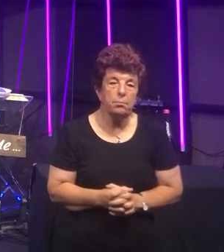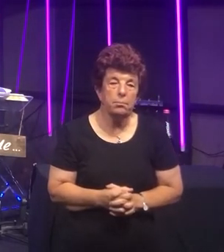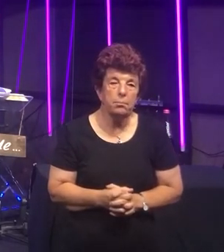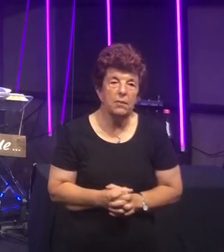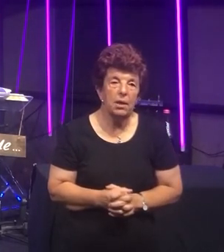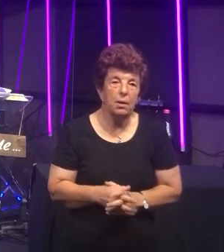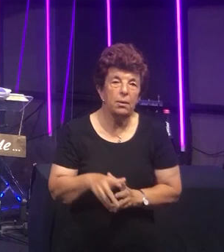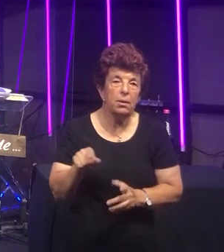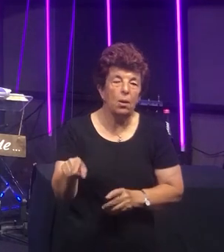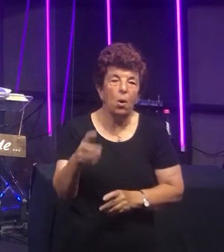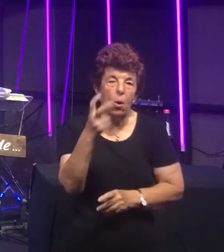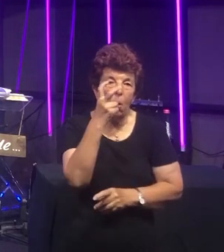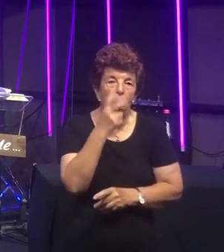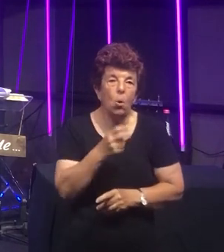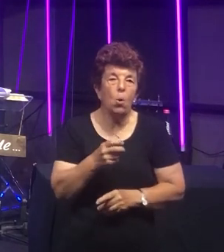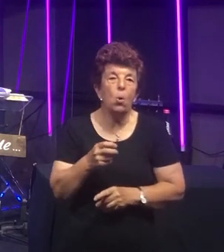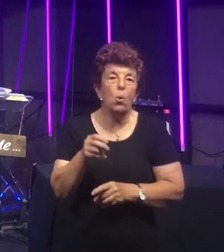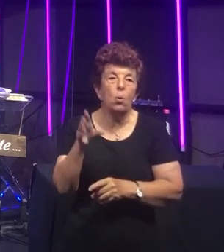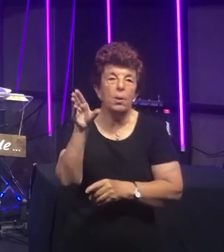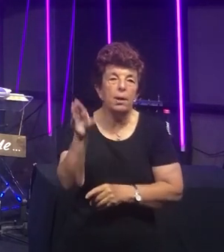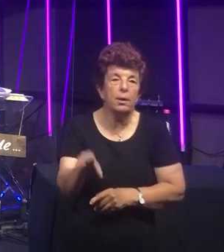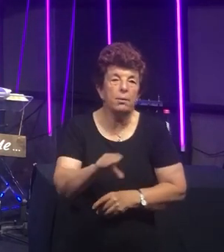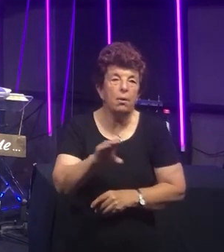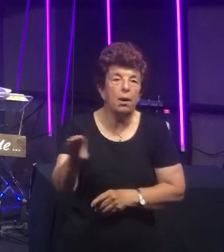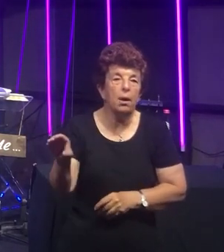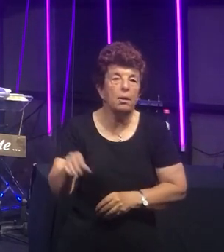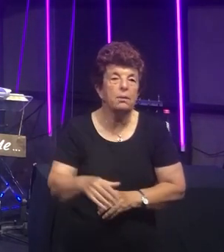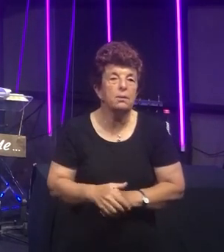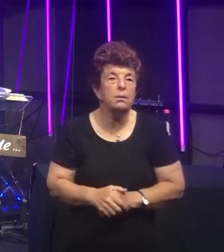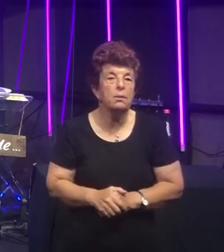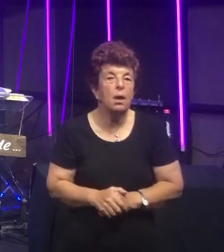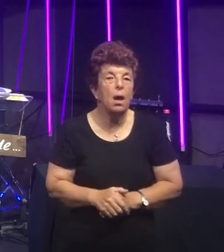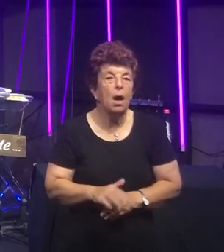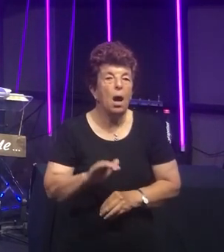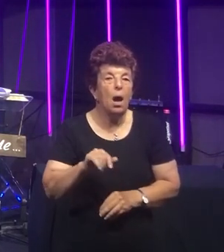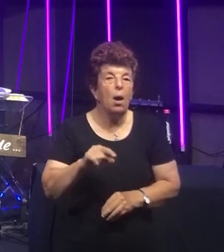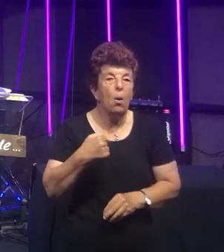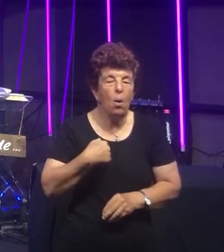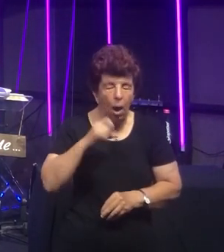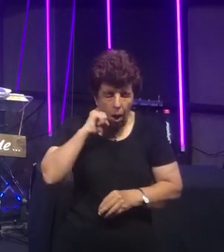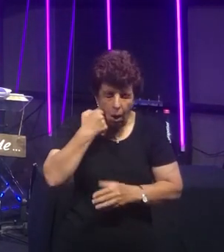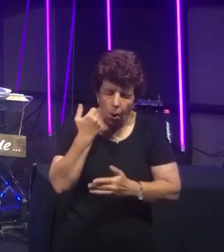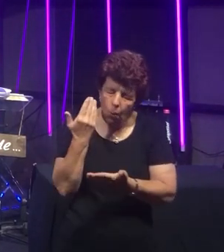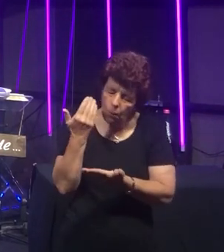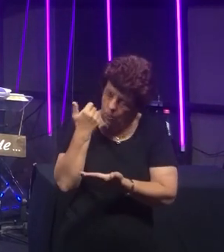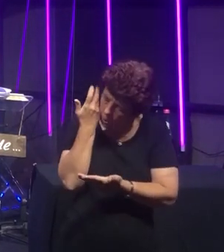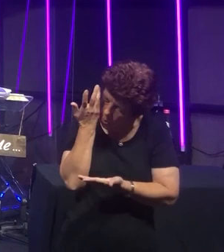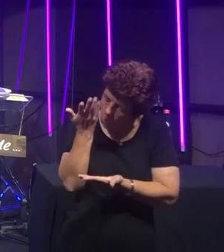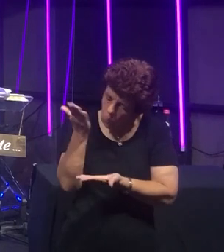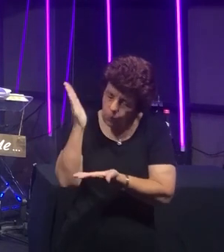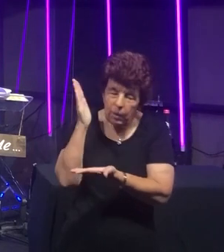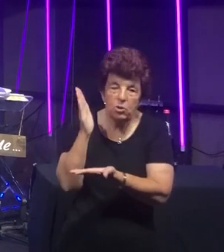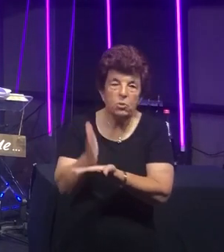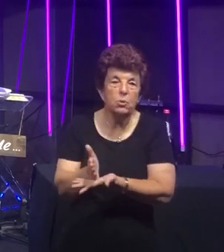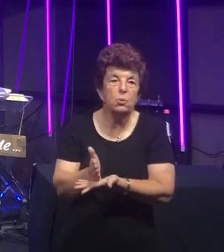To the old rugged cross I will ever be true